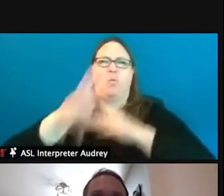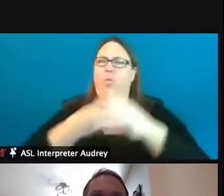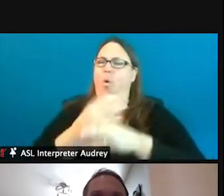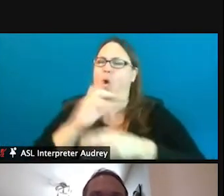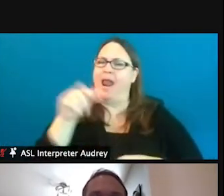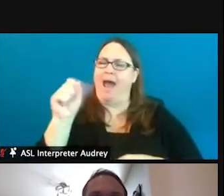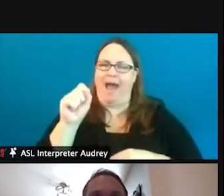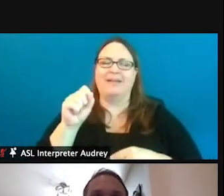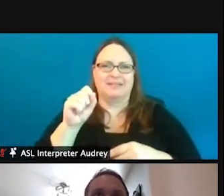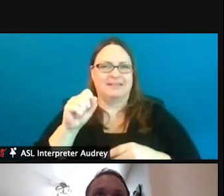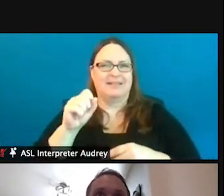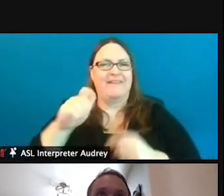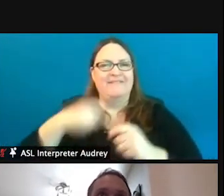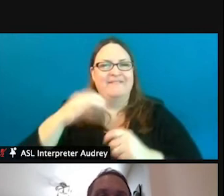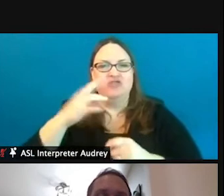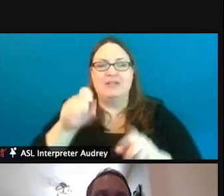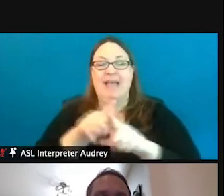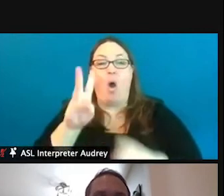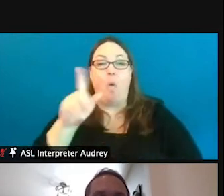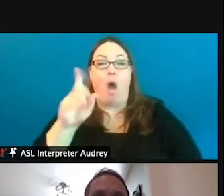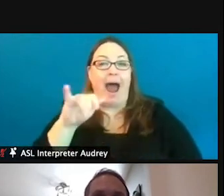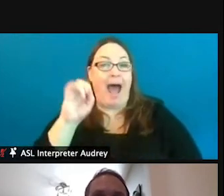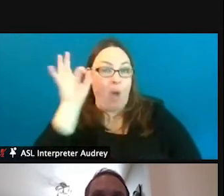Detroit River, which you can see on the left picture here.